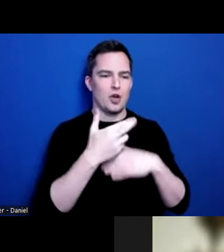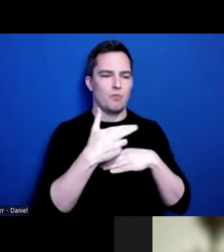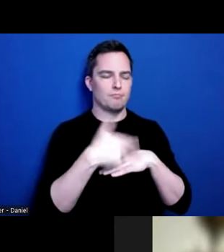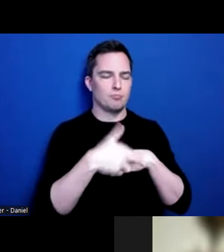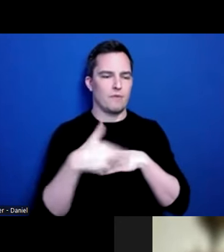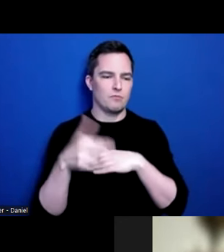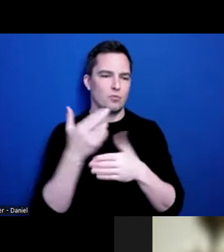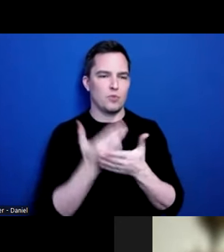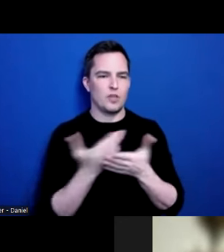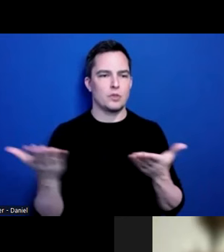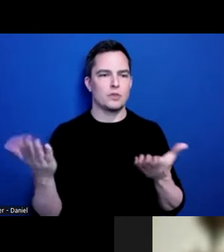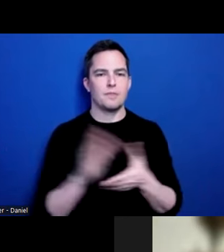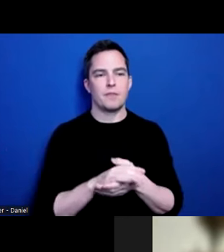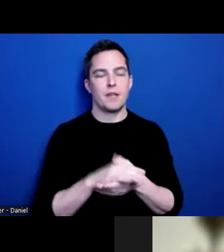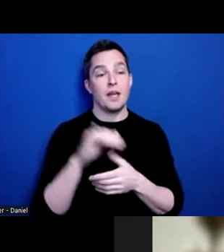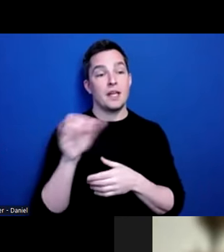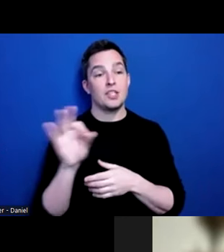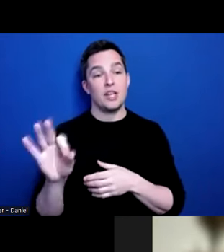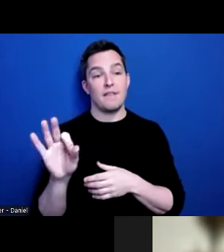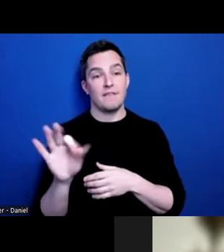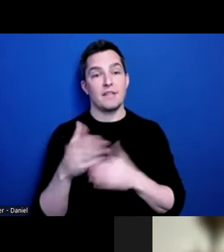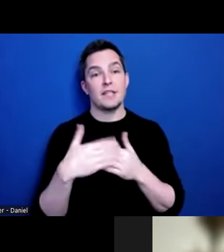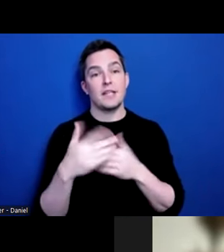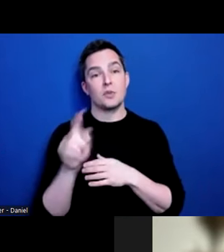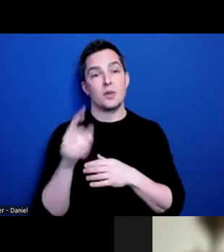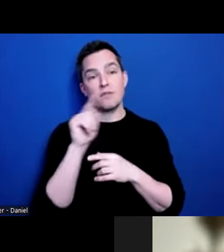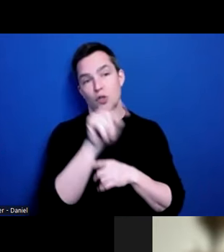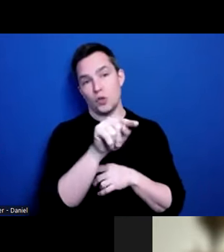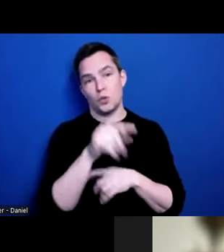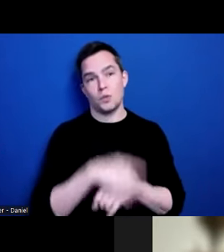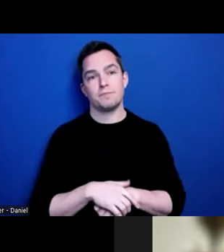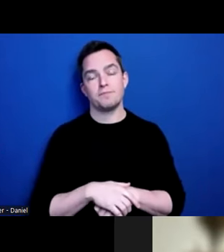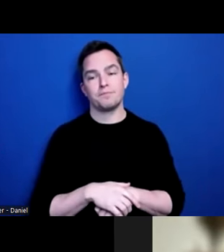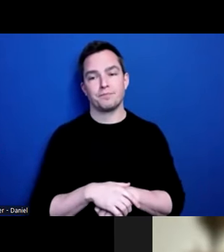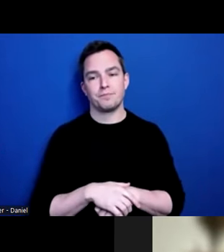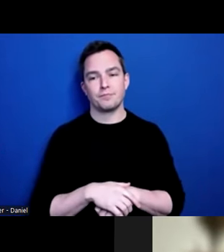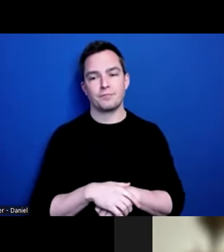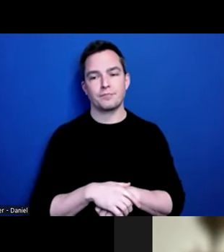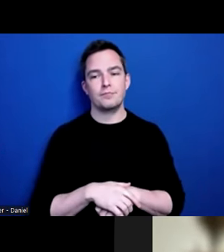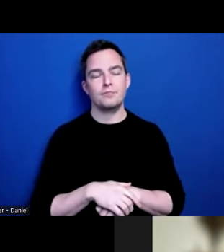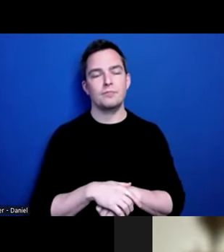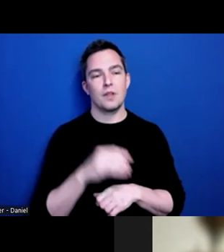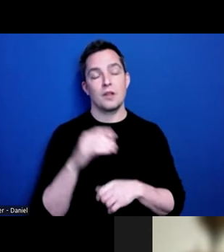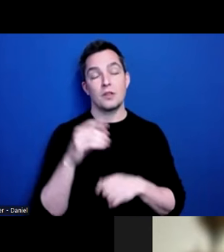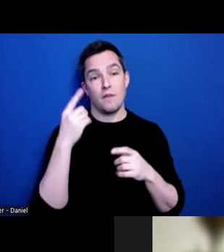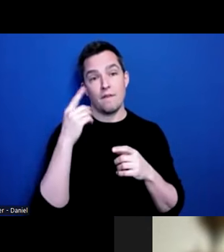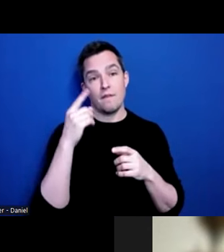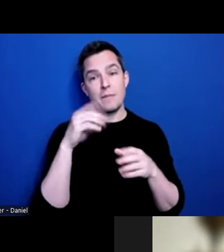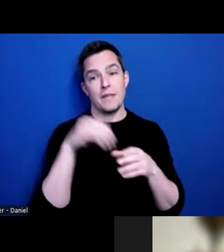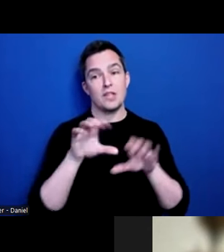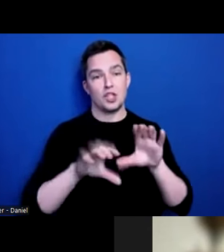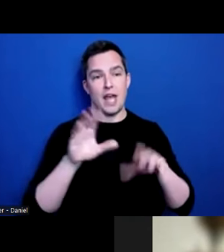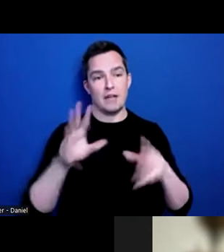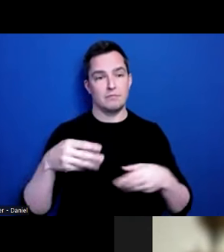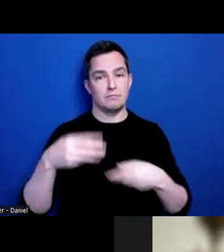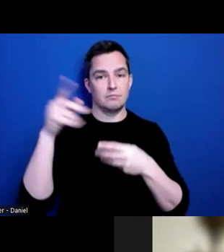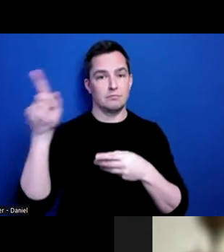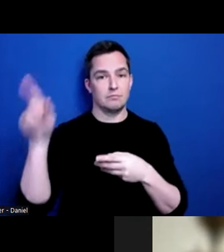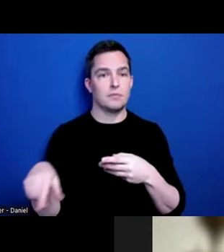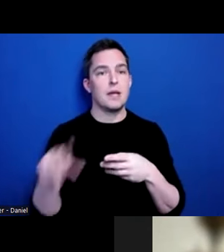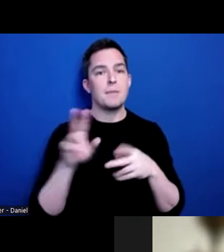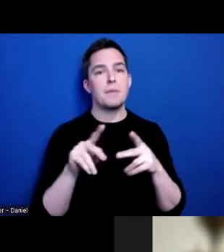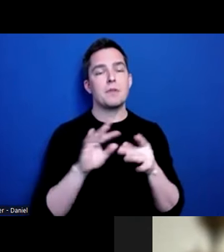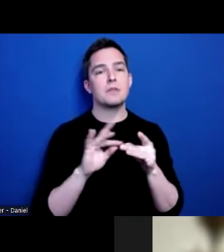And Jeff, the next question is for you. So, in the chat, people have said "just want to